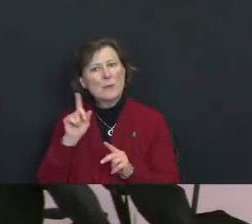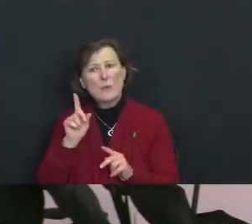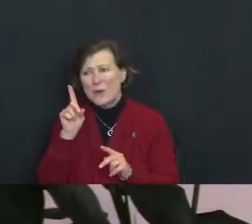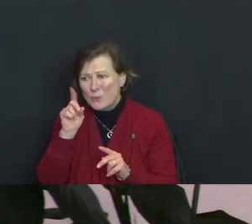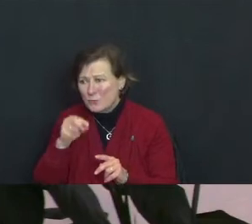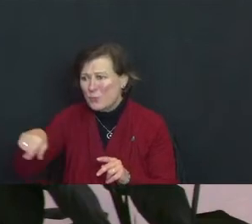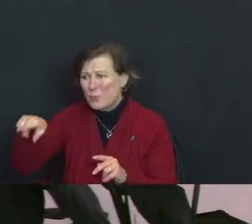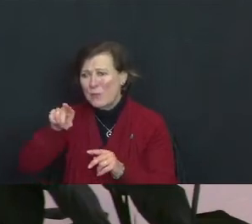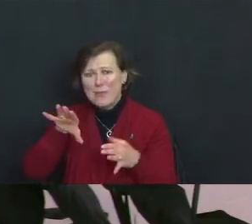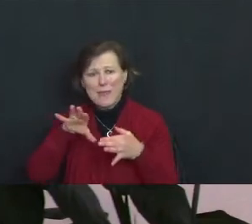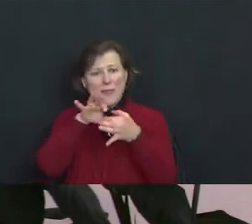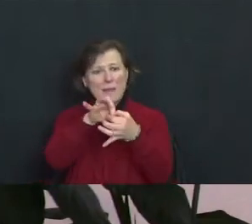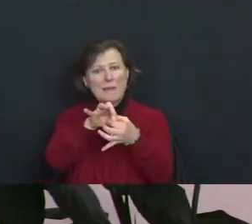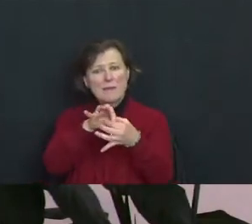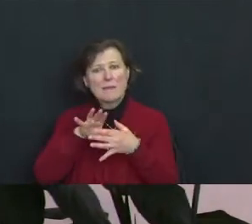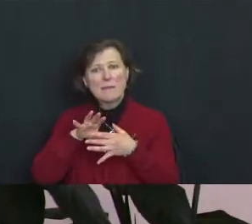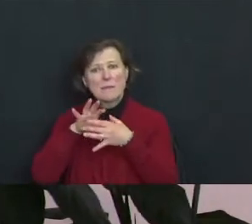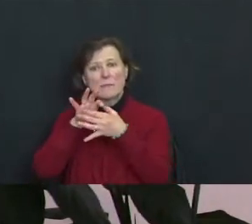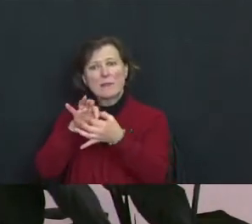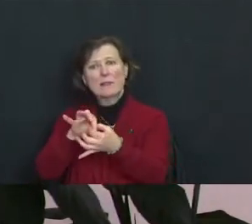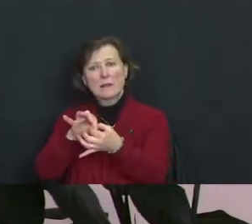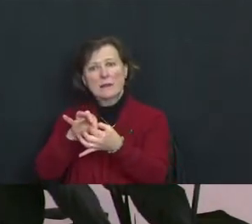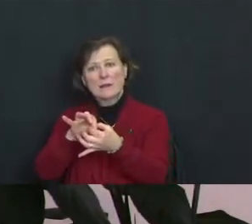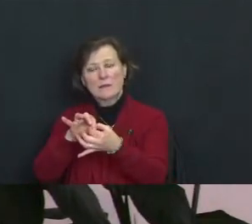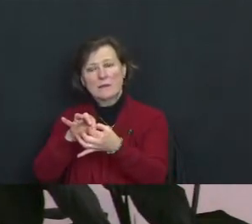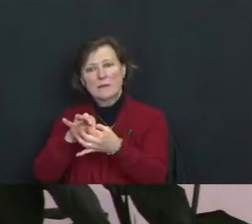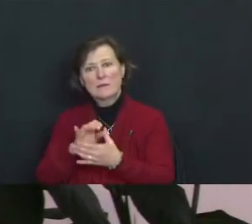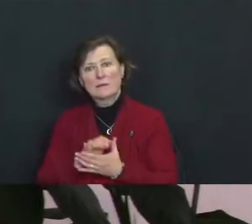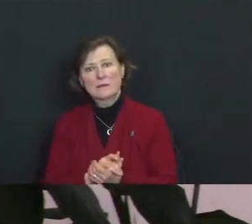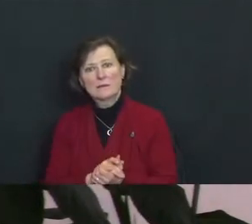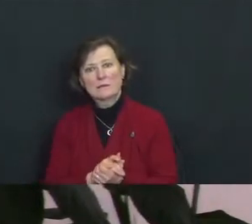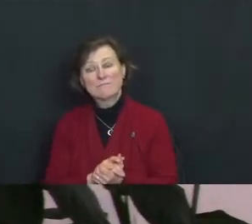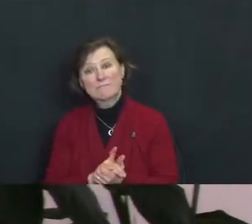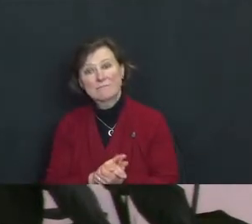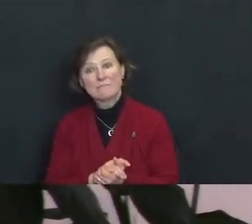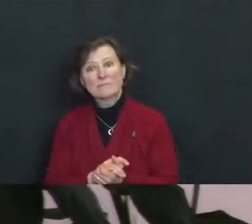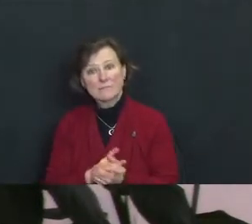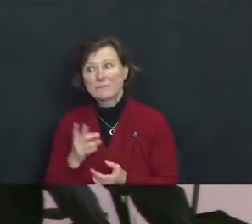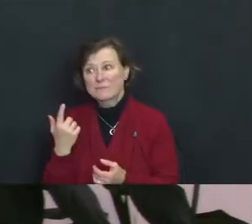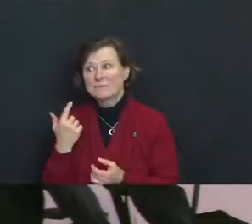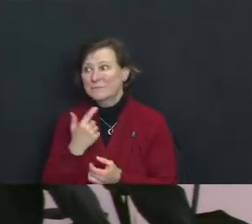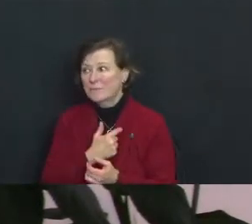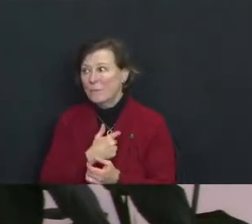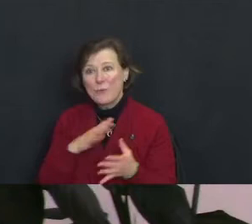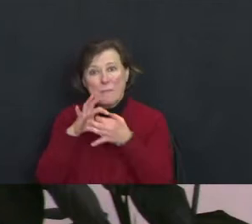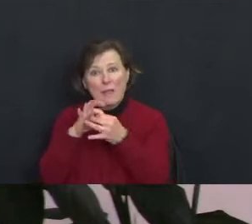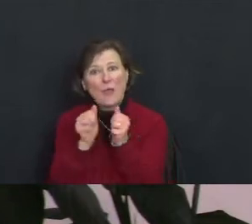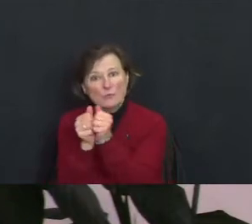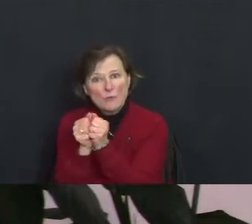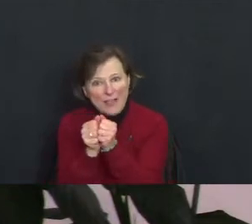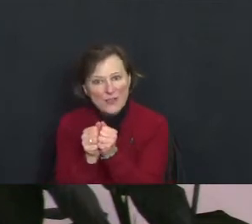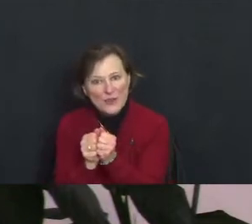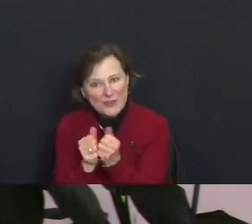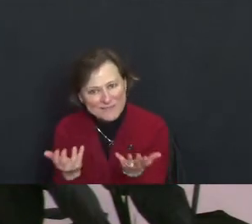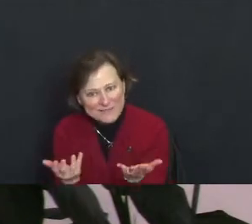Well, we belong together, we belong together.